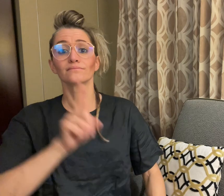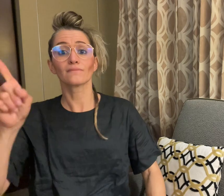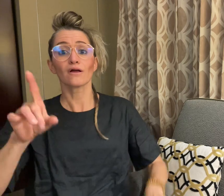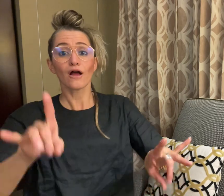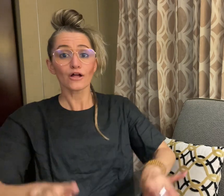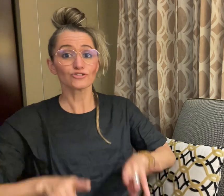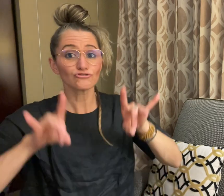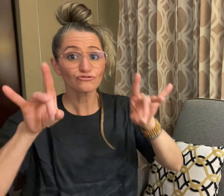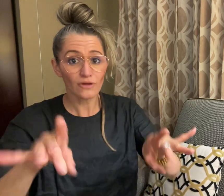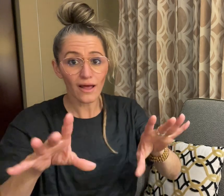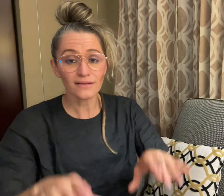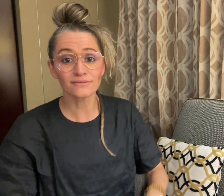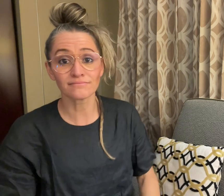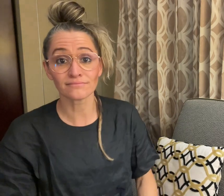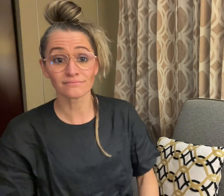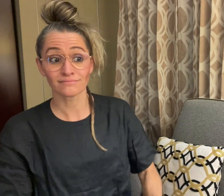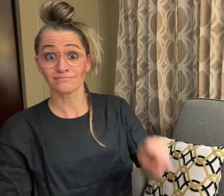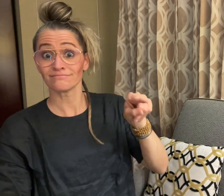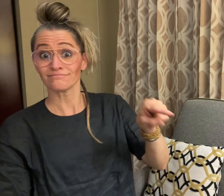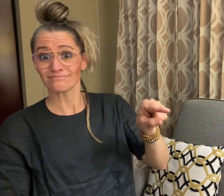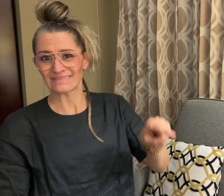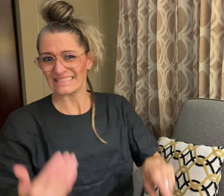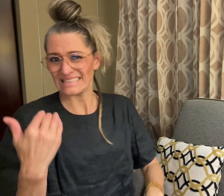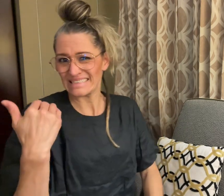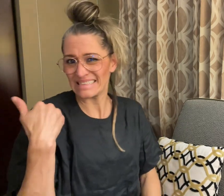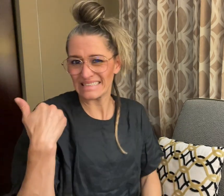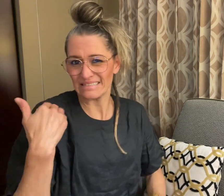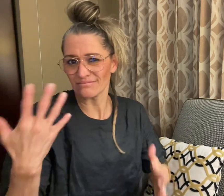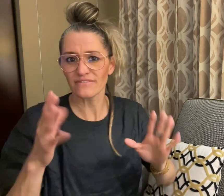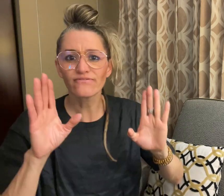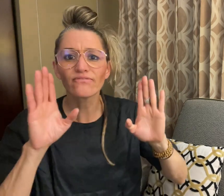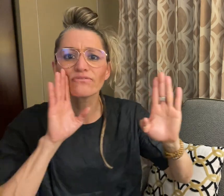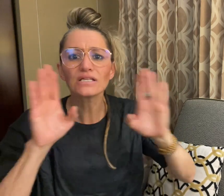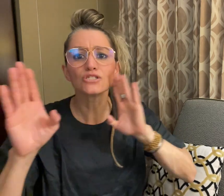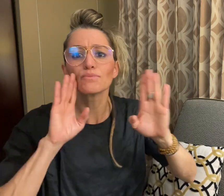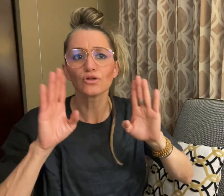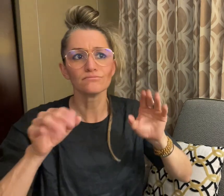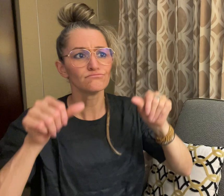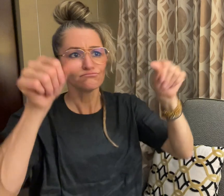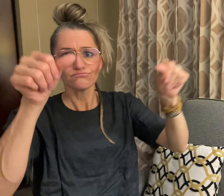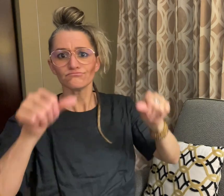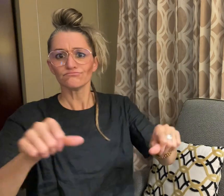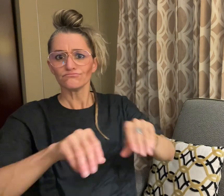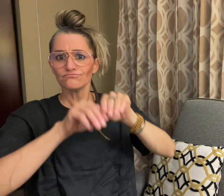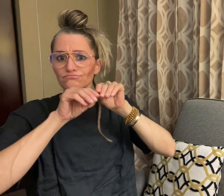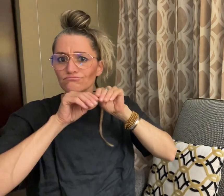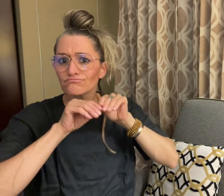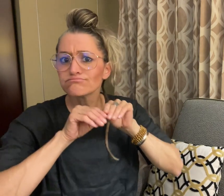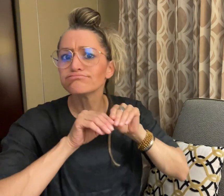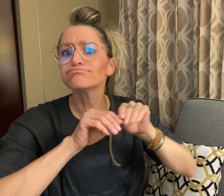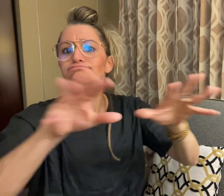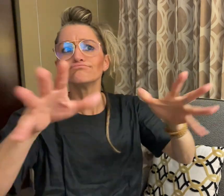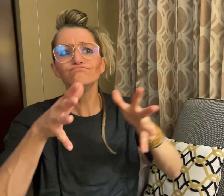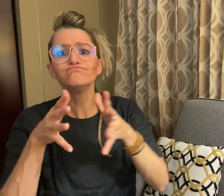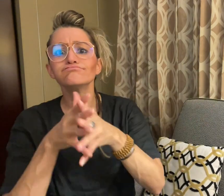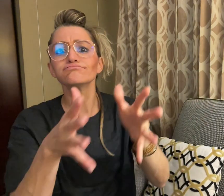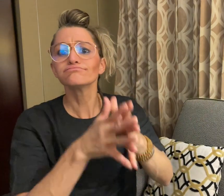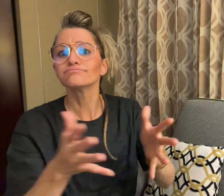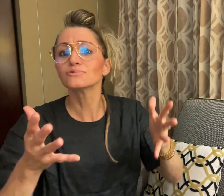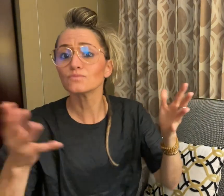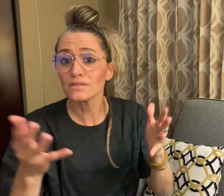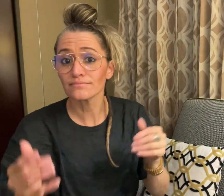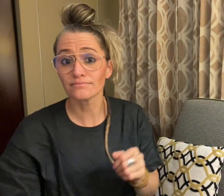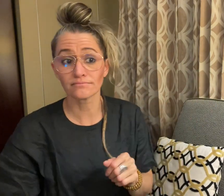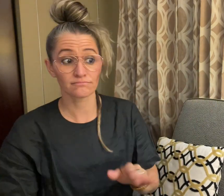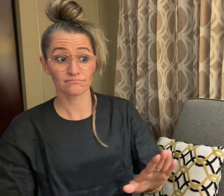through a Facebook post that they have expanded their